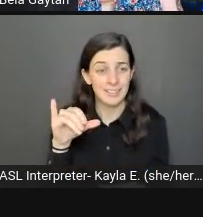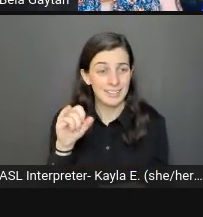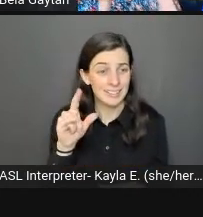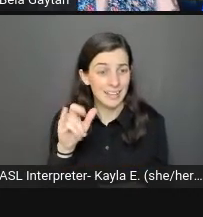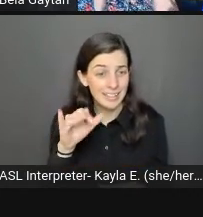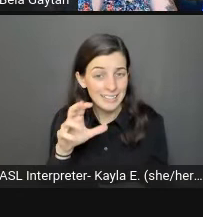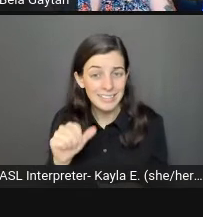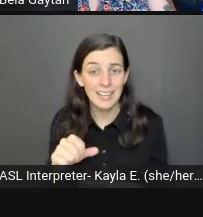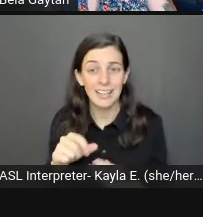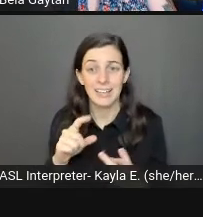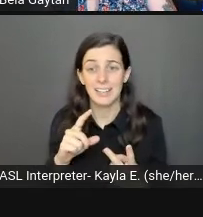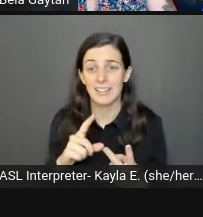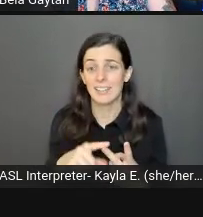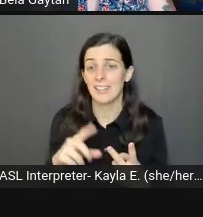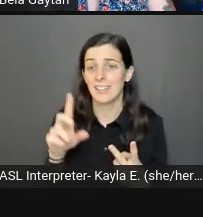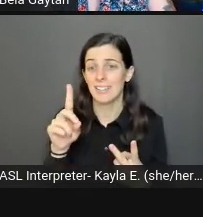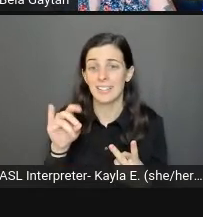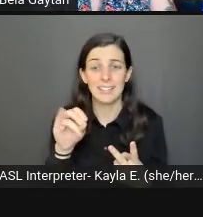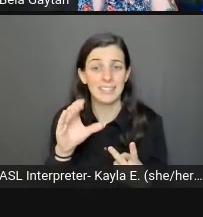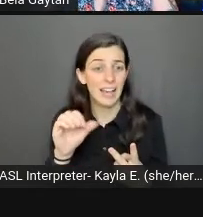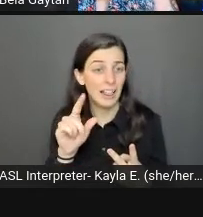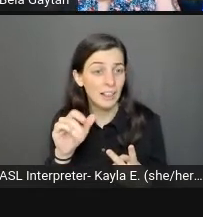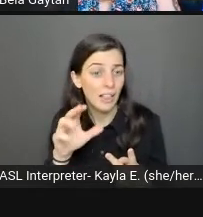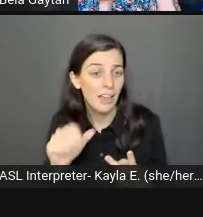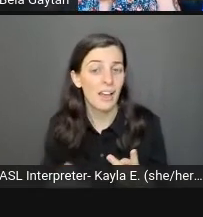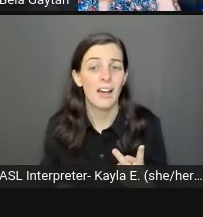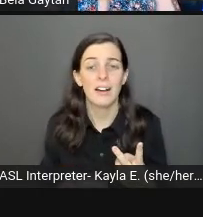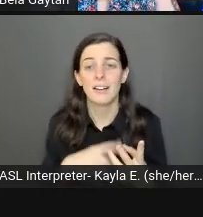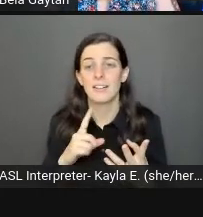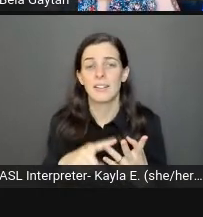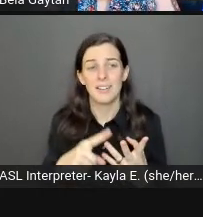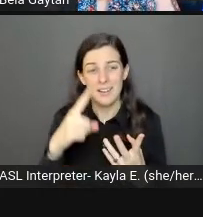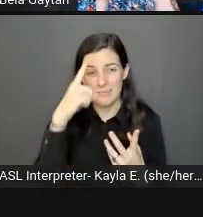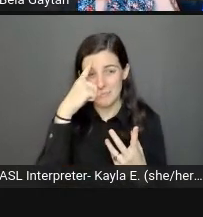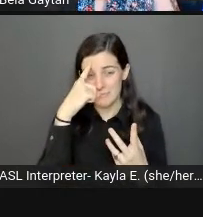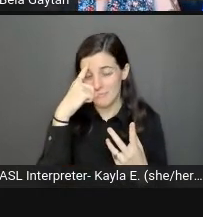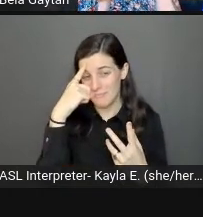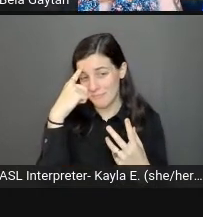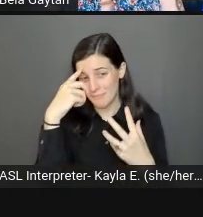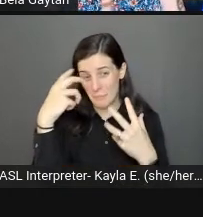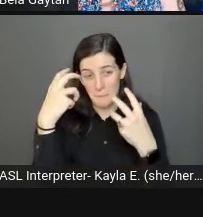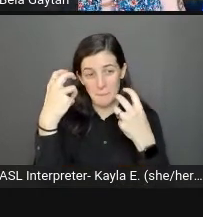Someone who has memory loss, migraines, severe headaches, or someone that's had a concussion.